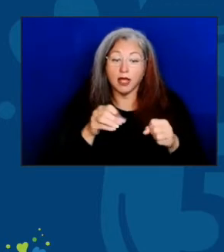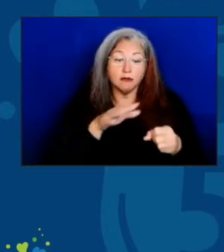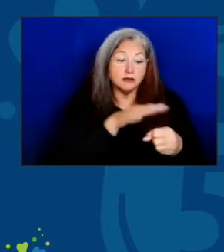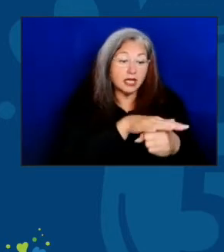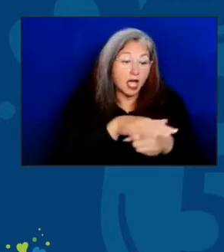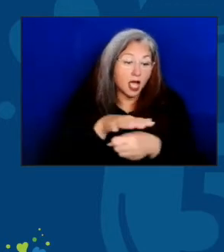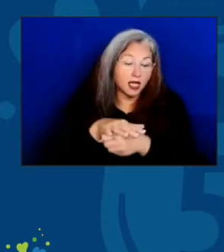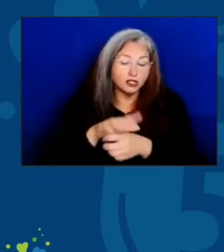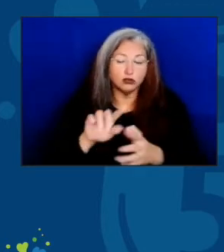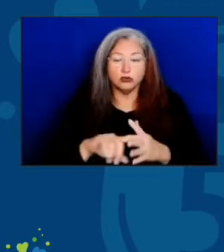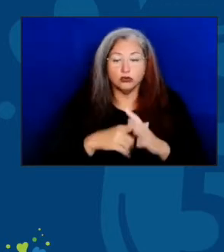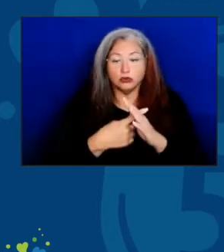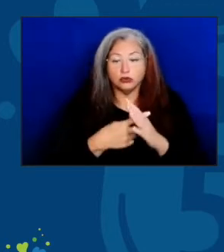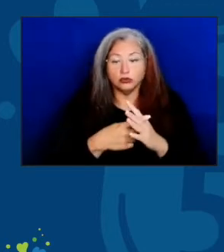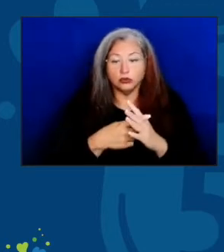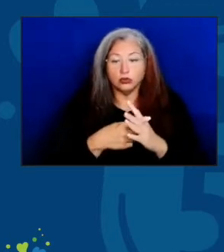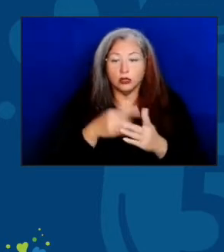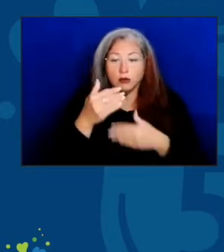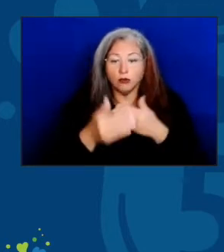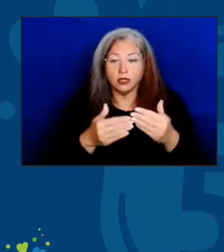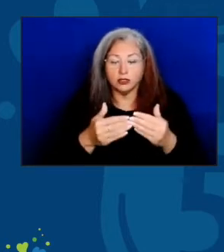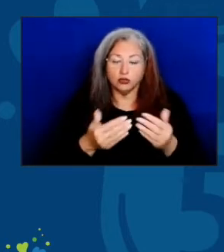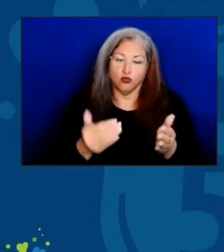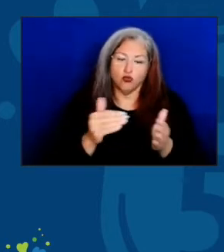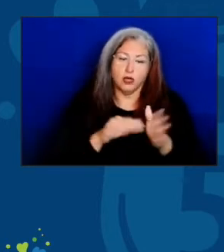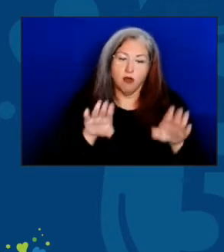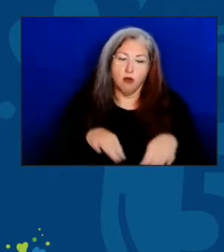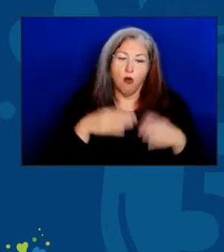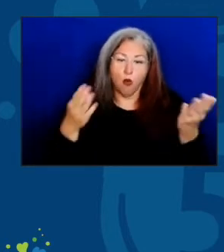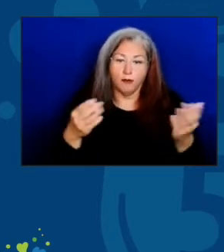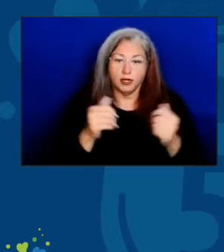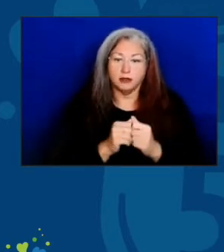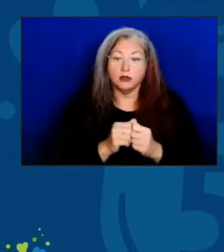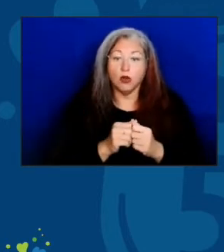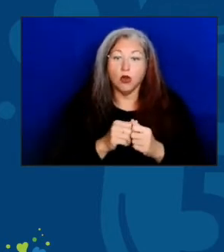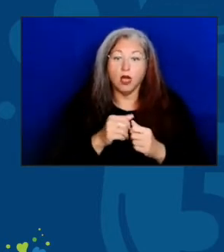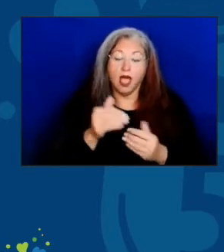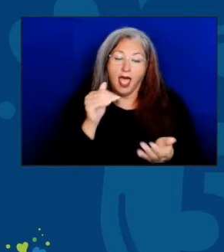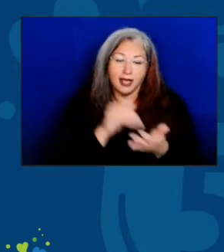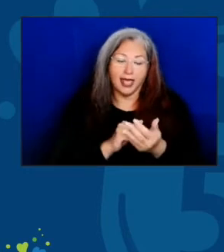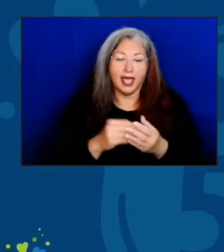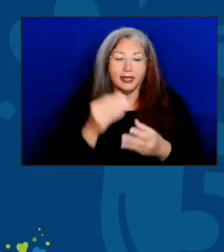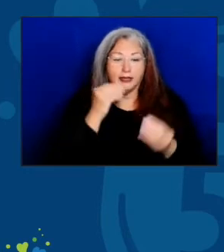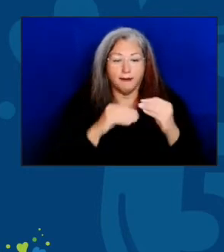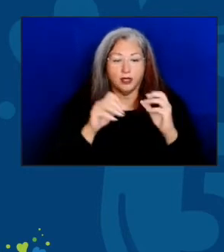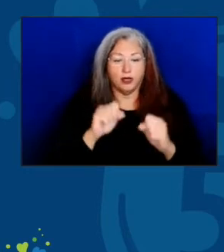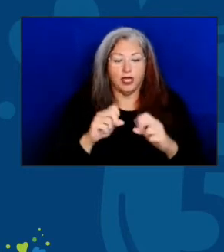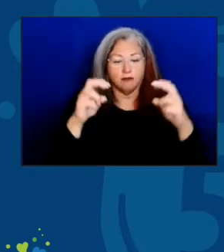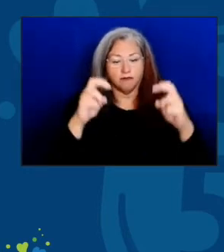of safely reopening so that once again a meal can be shared in the company of friends.